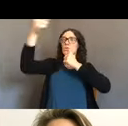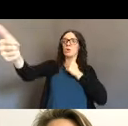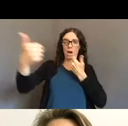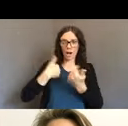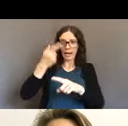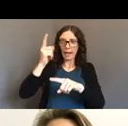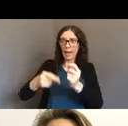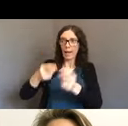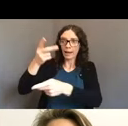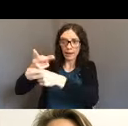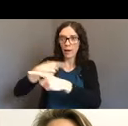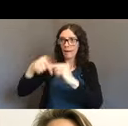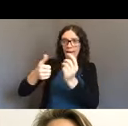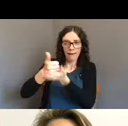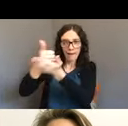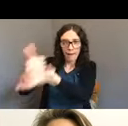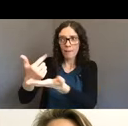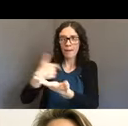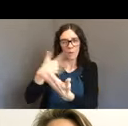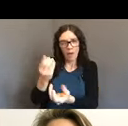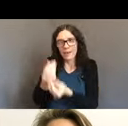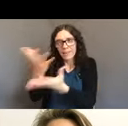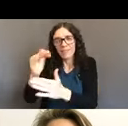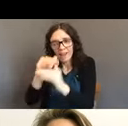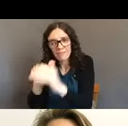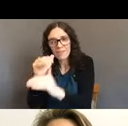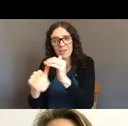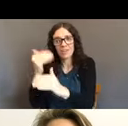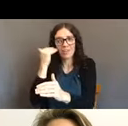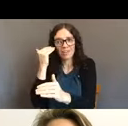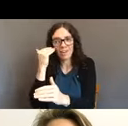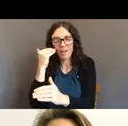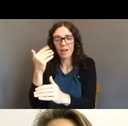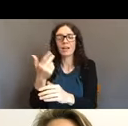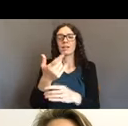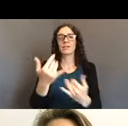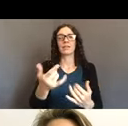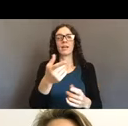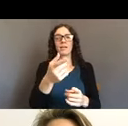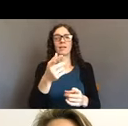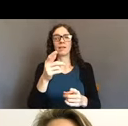I wanted to keep her comfortable in case she was afraid. Emily I'm going to ask you to pause for a moment.